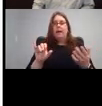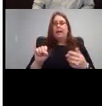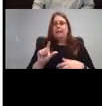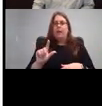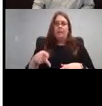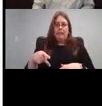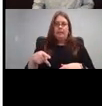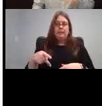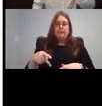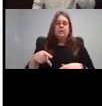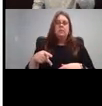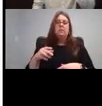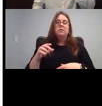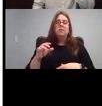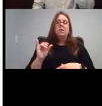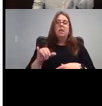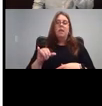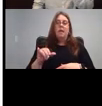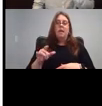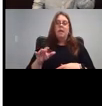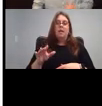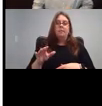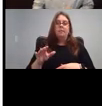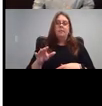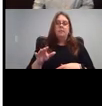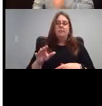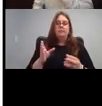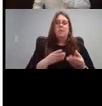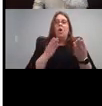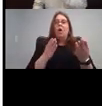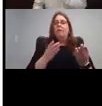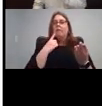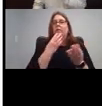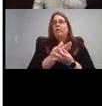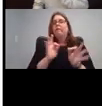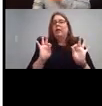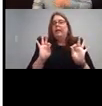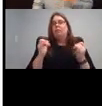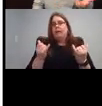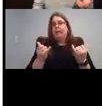People who are offering them up for free way